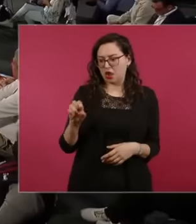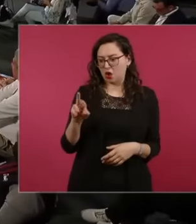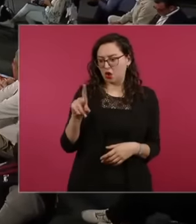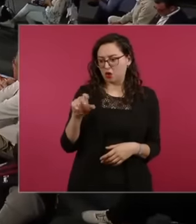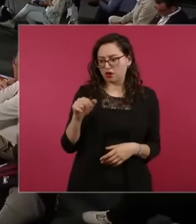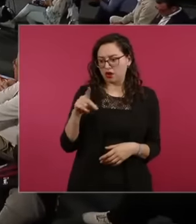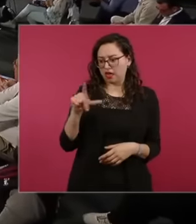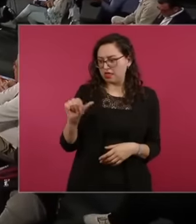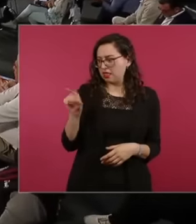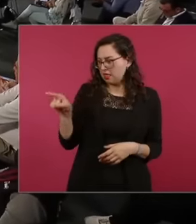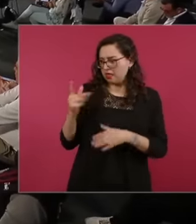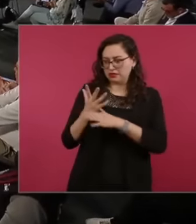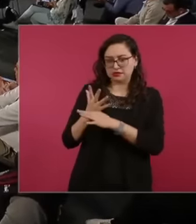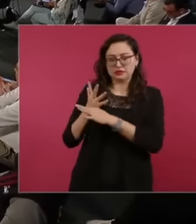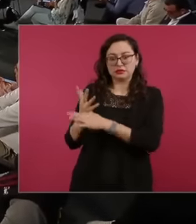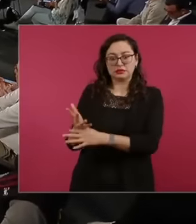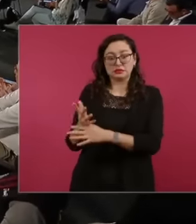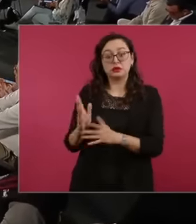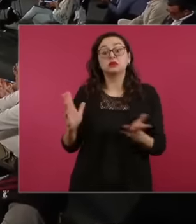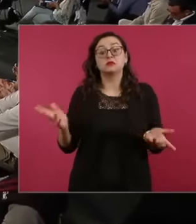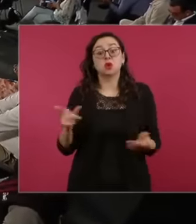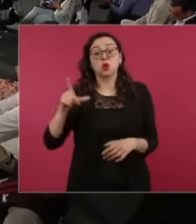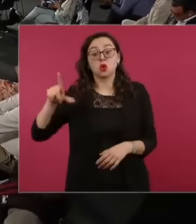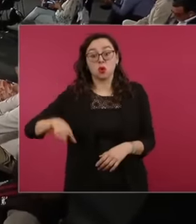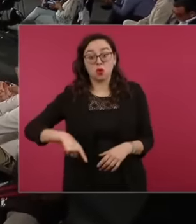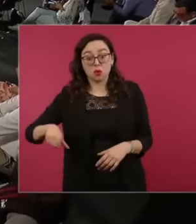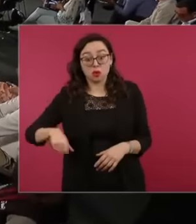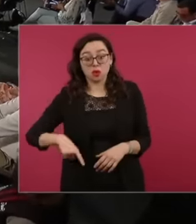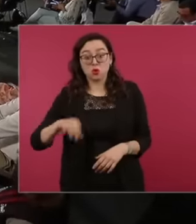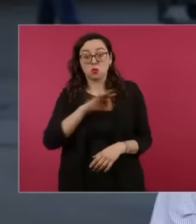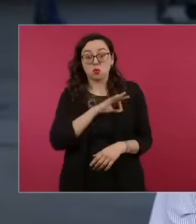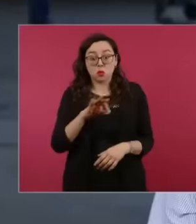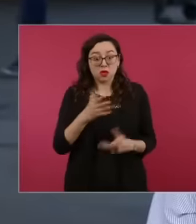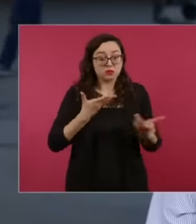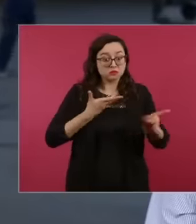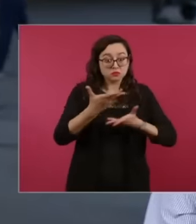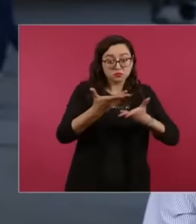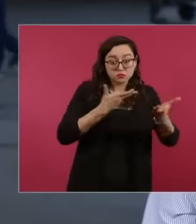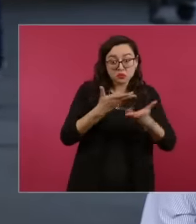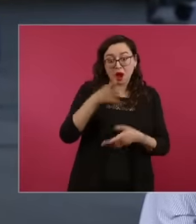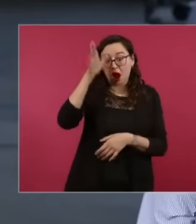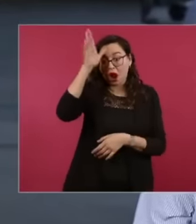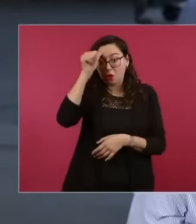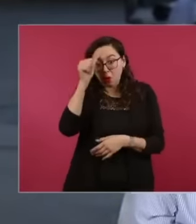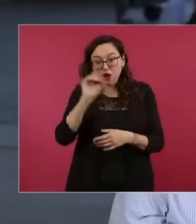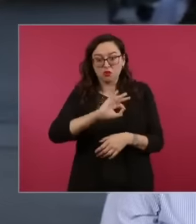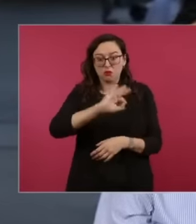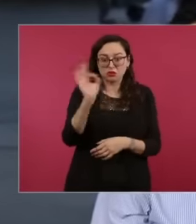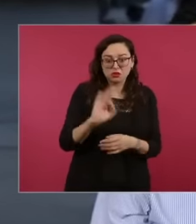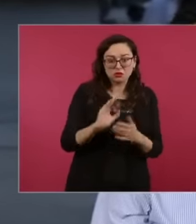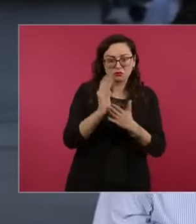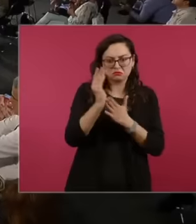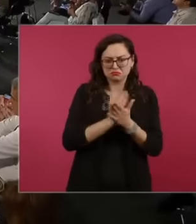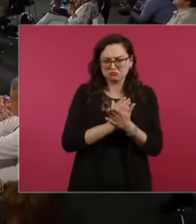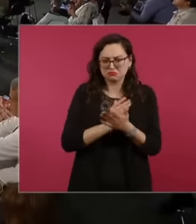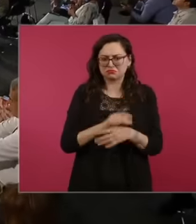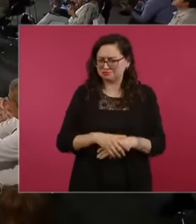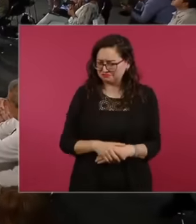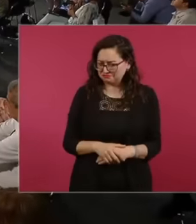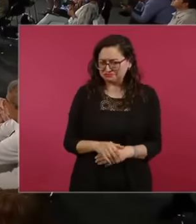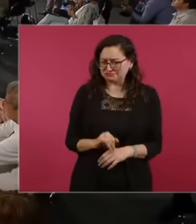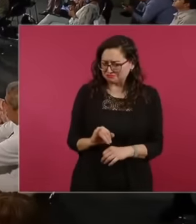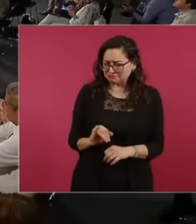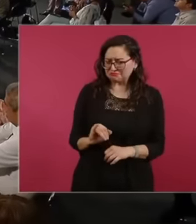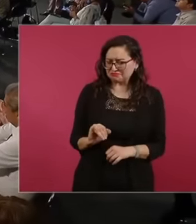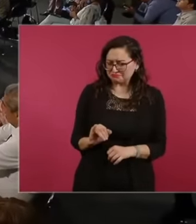the fiscal issue, you take away as I had mentioned a few days ago, Mr. President, yes, everything